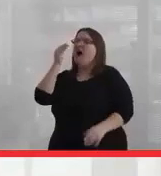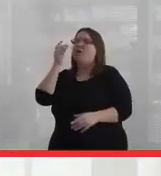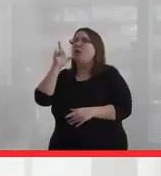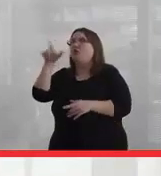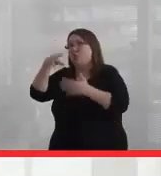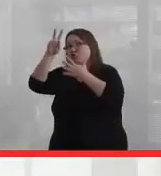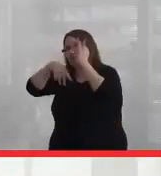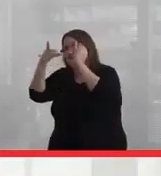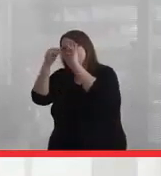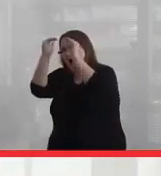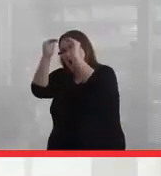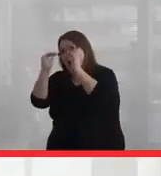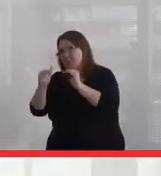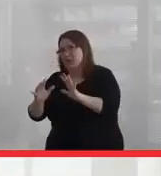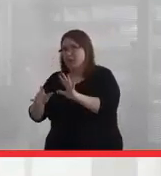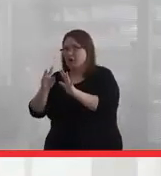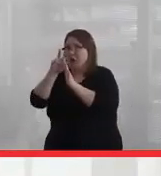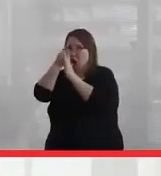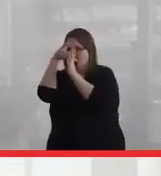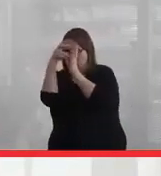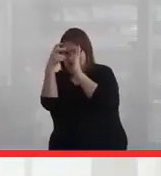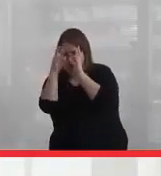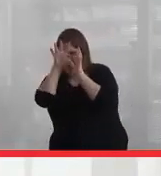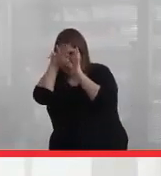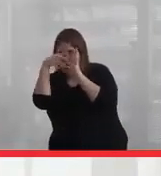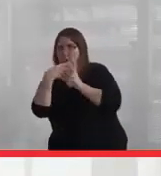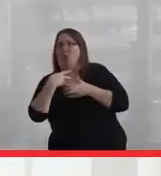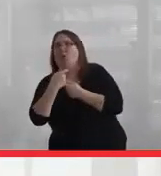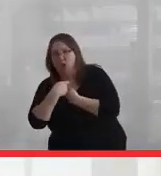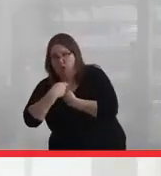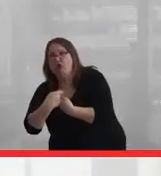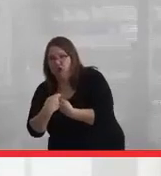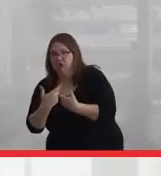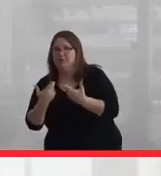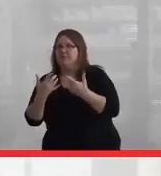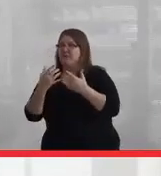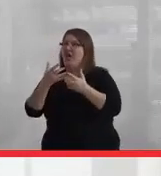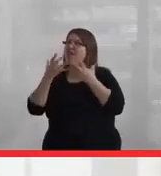but you get sucked right into those comments. But there's lots of ignorance, and I